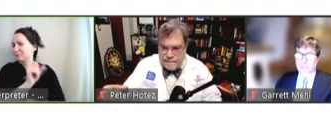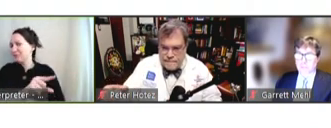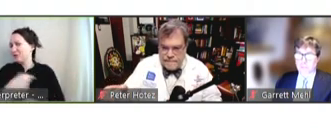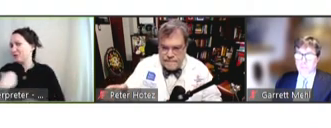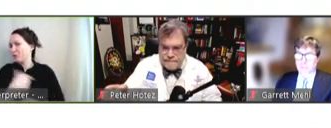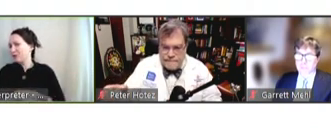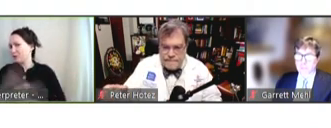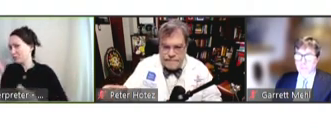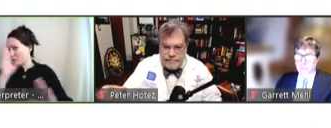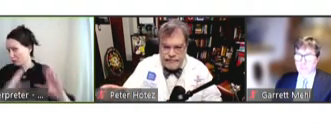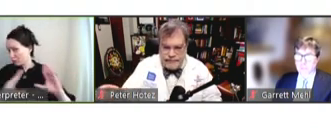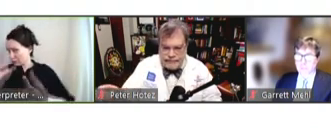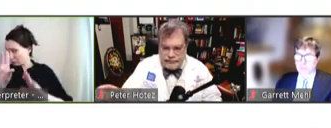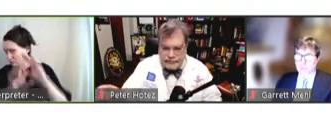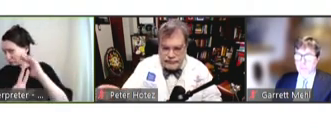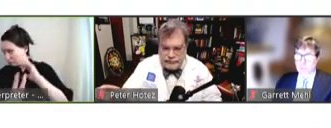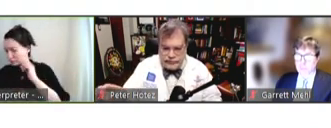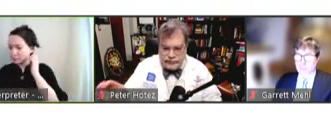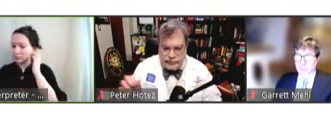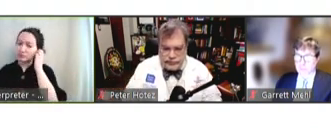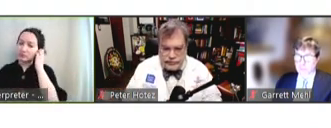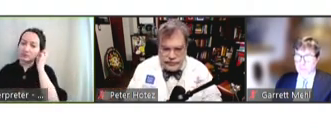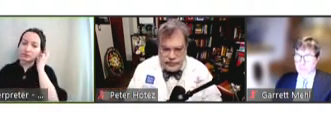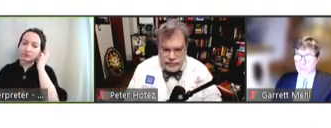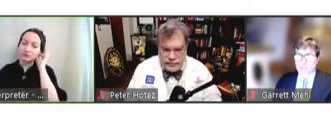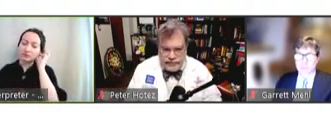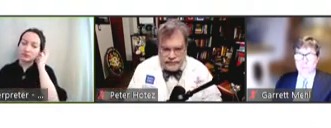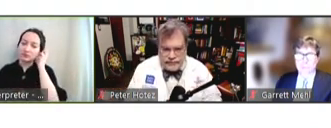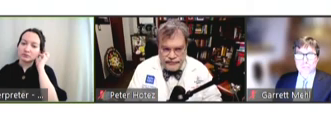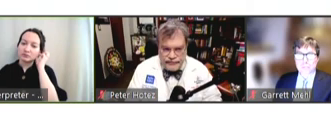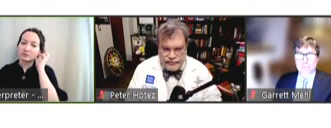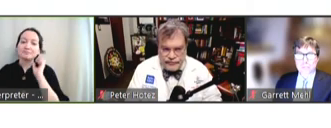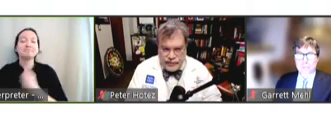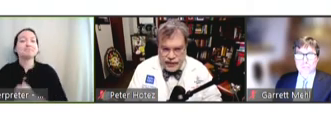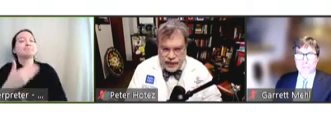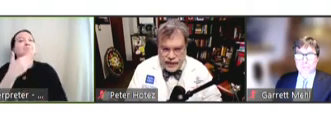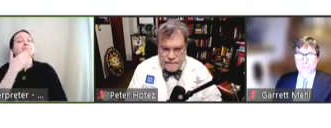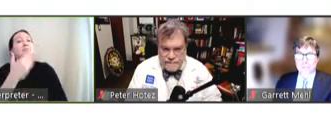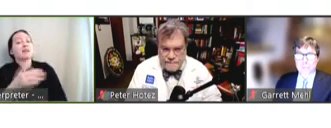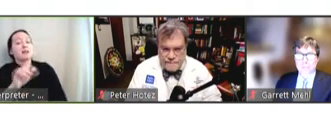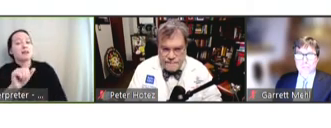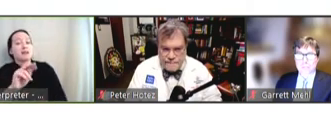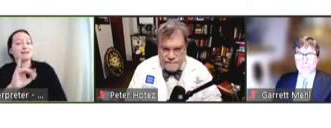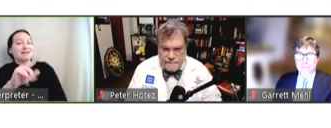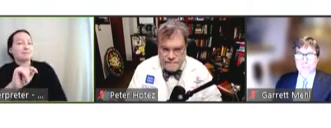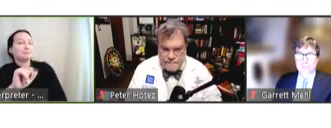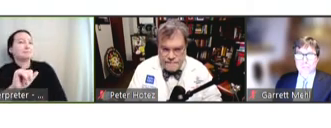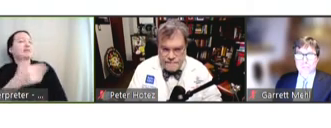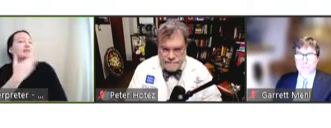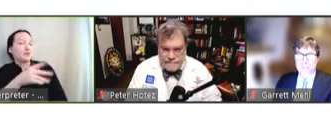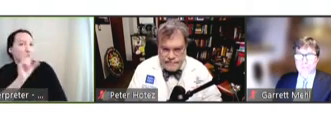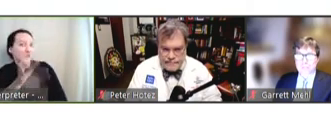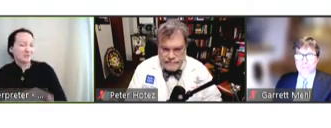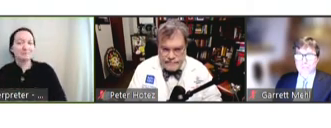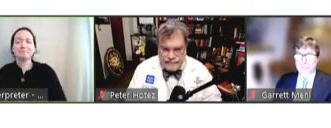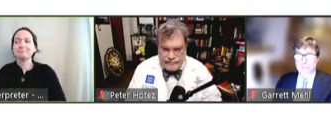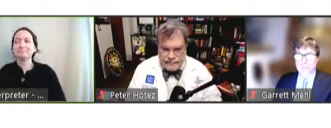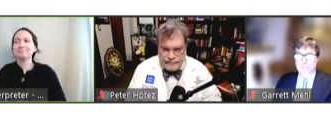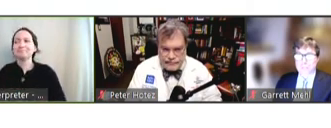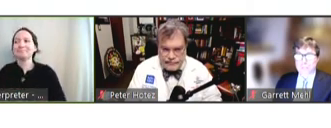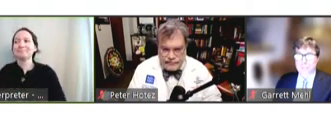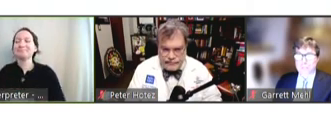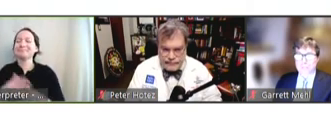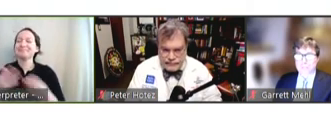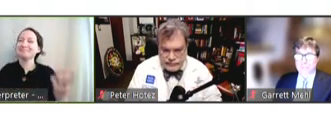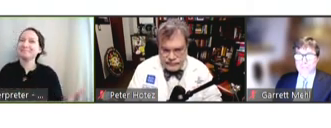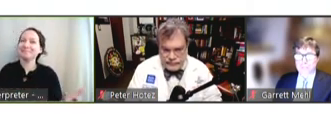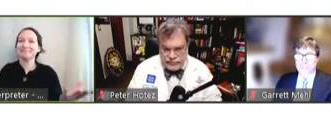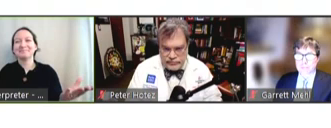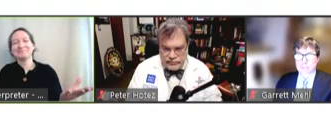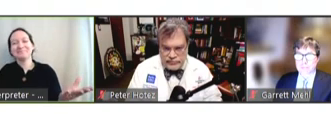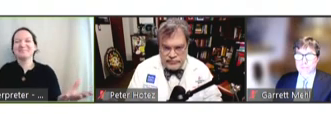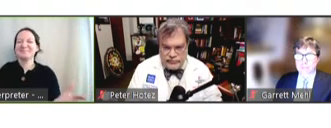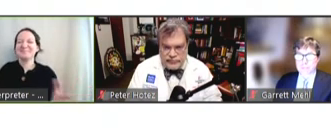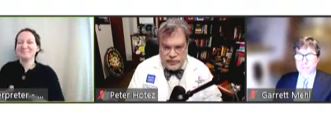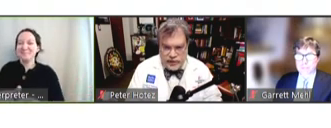Anita Shet: Thank you. Thank you for that question. It's a tough question to respond